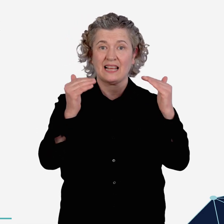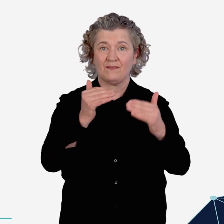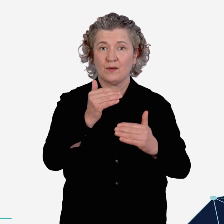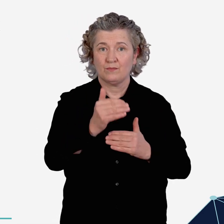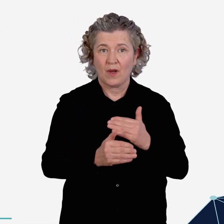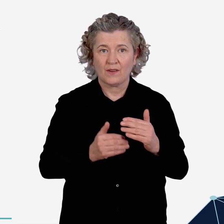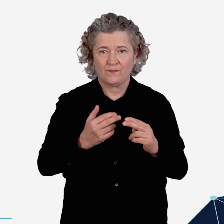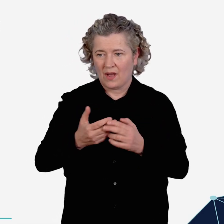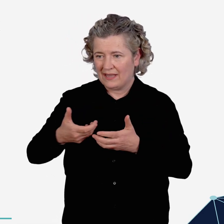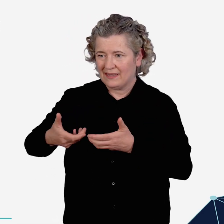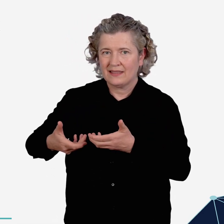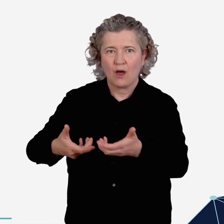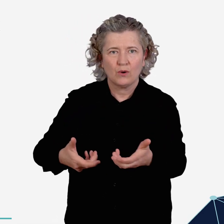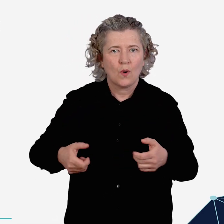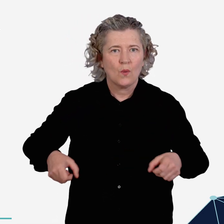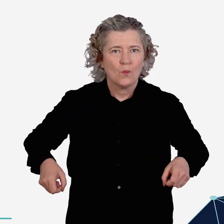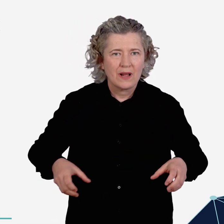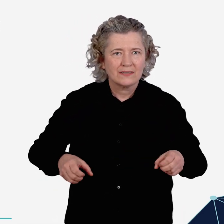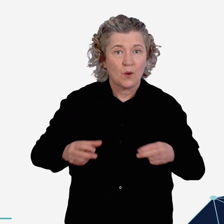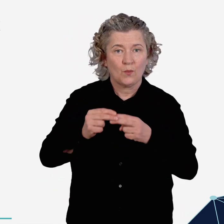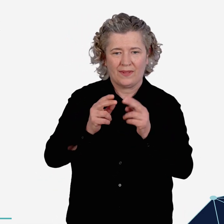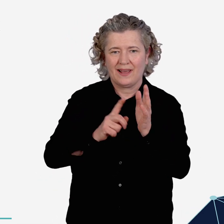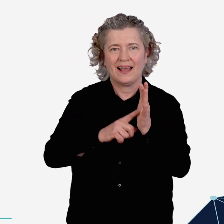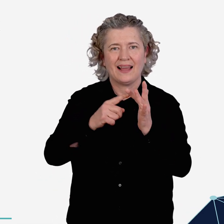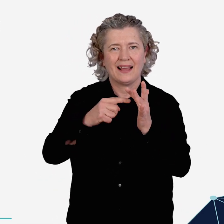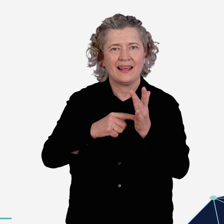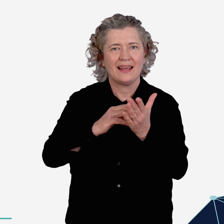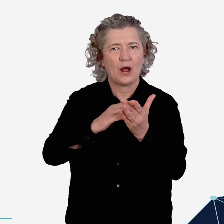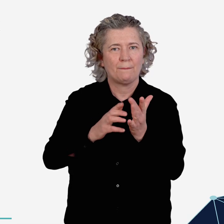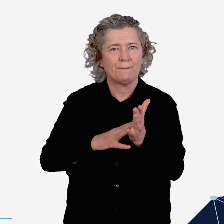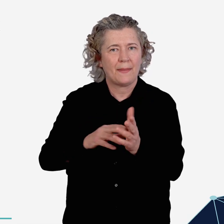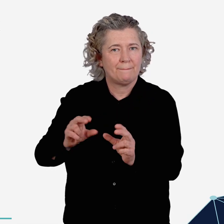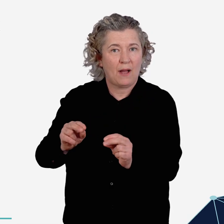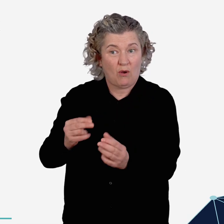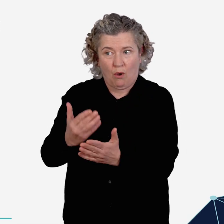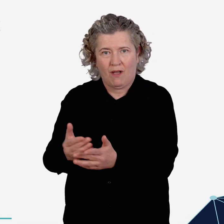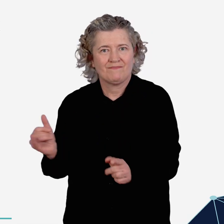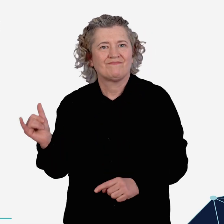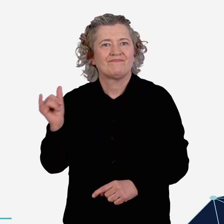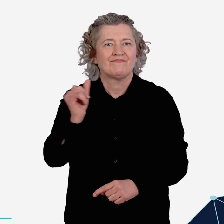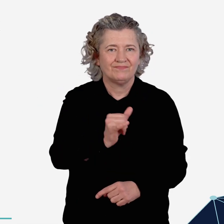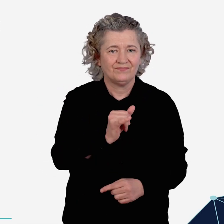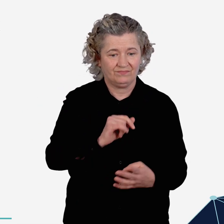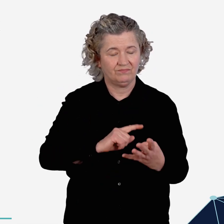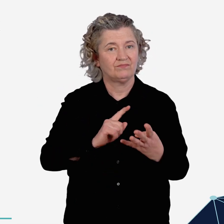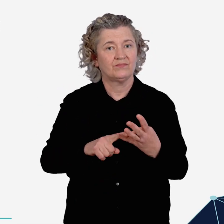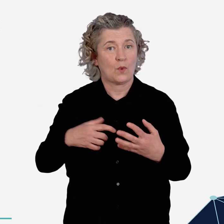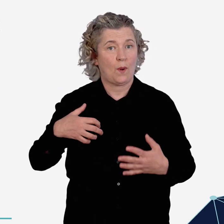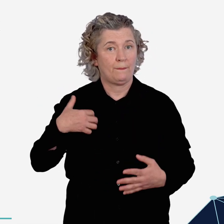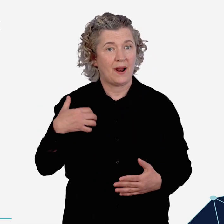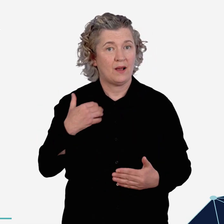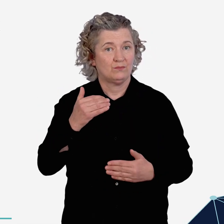The standardisation of processes for carrying lithium-ion wheelchair batteries on aircraft;